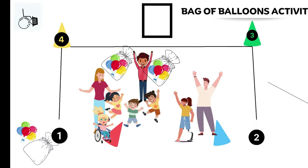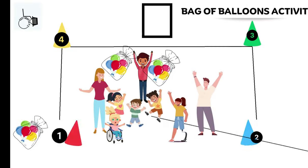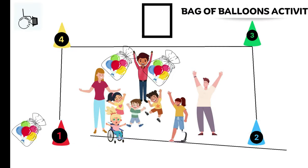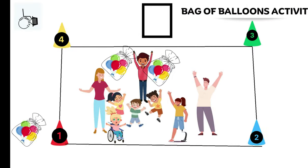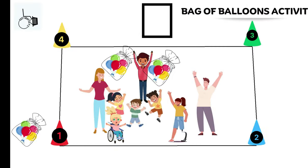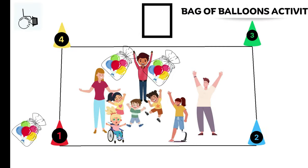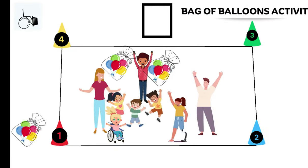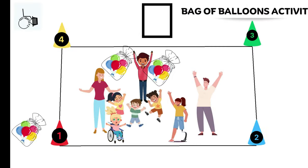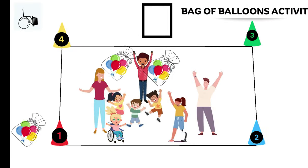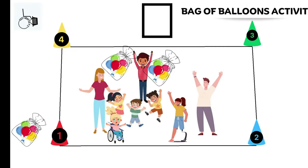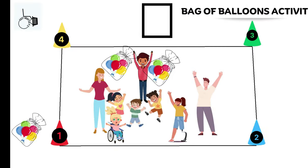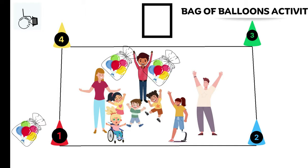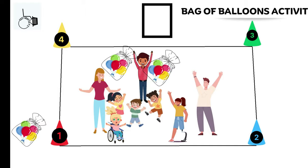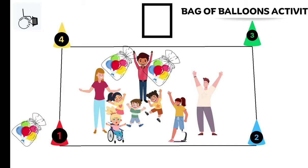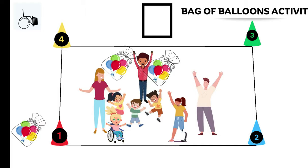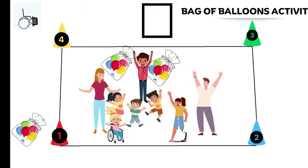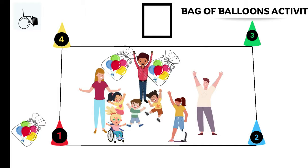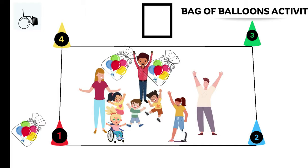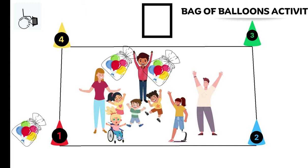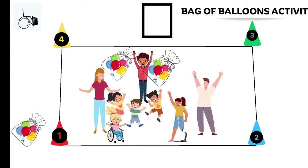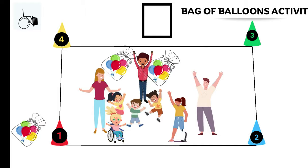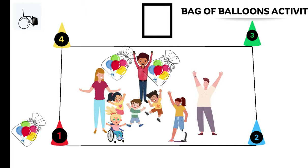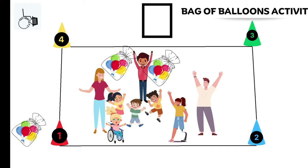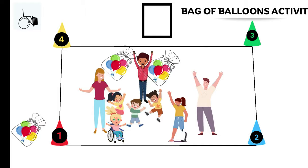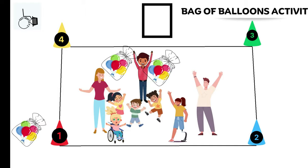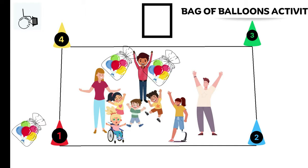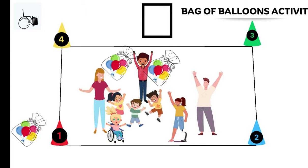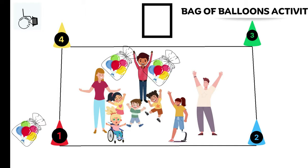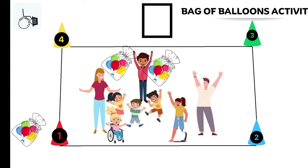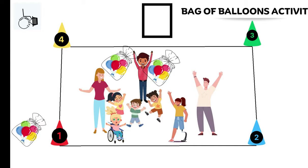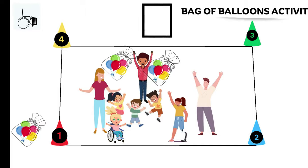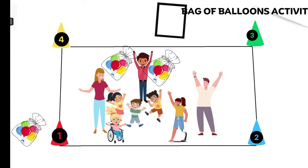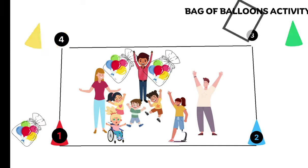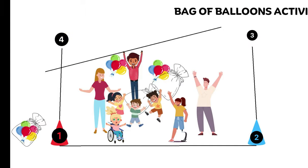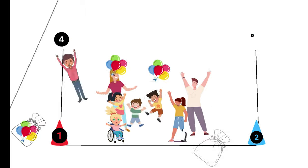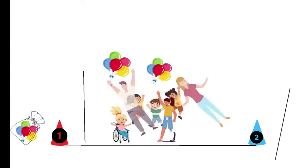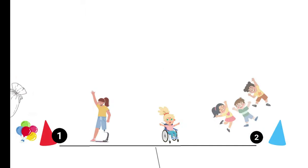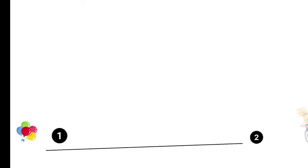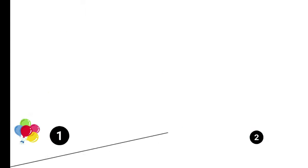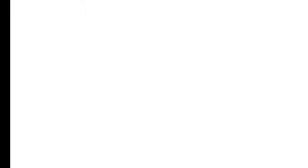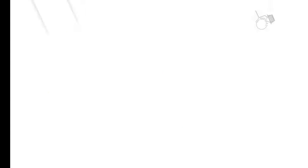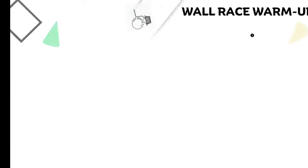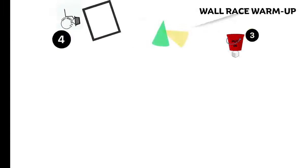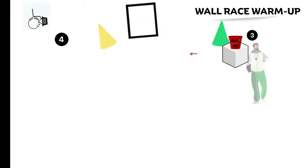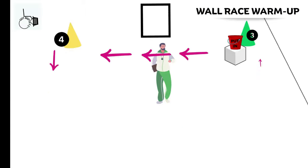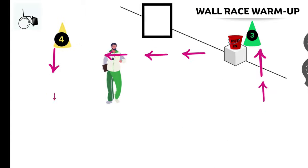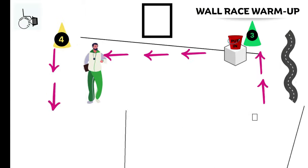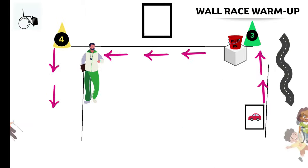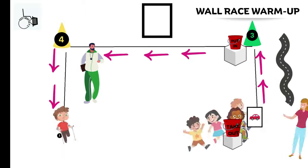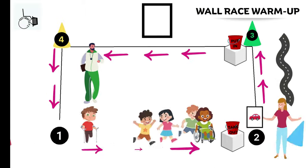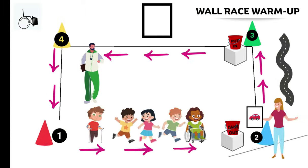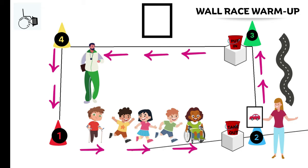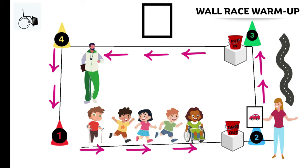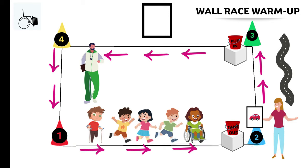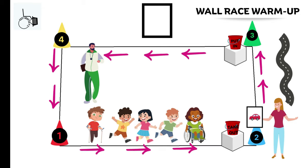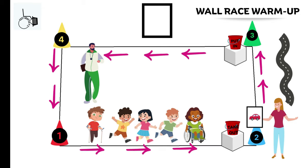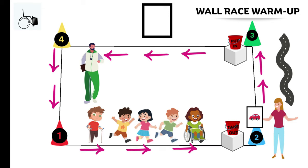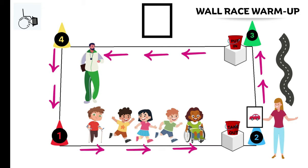and it's a really great activity for hand-eye coordination and tracking skills next up is the